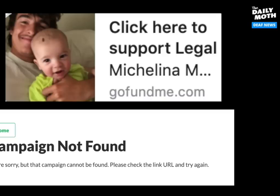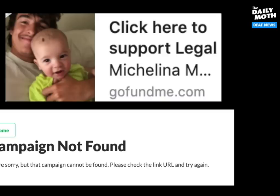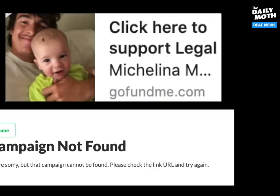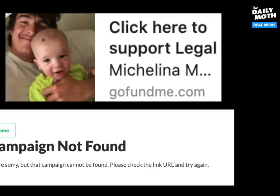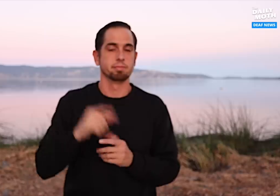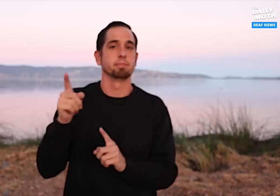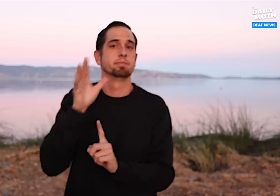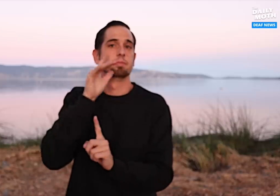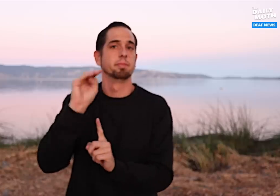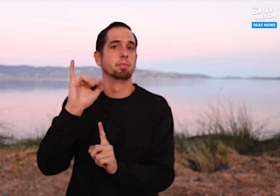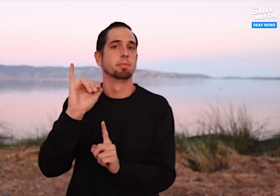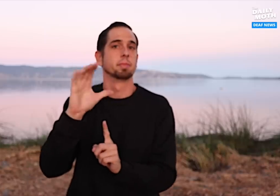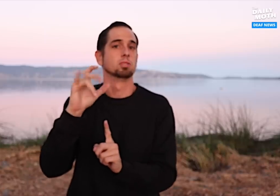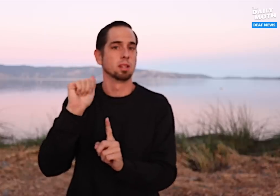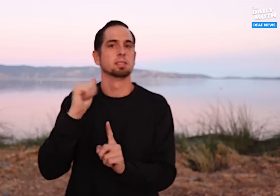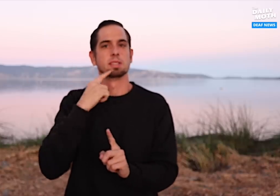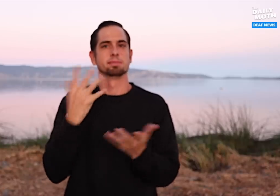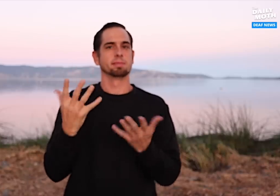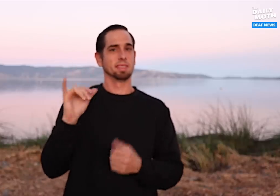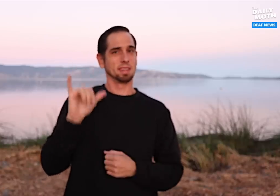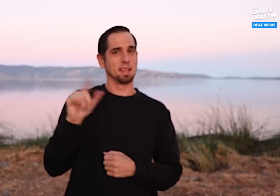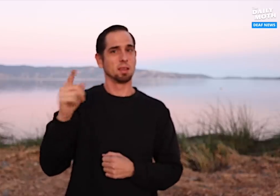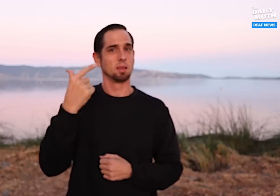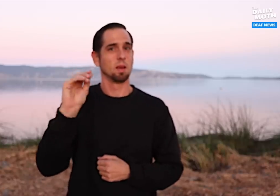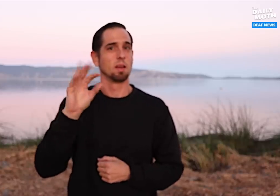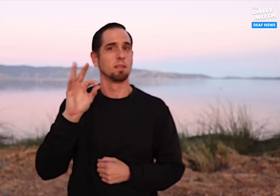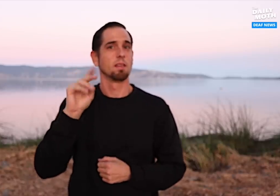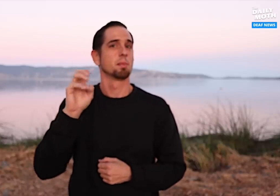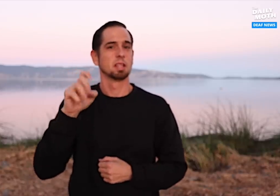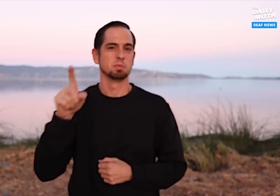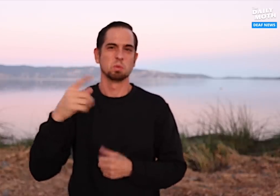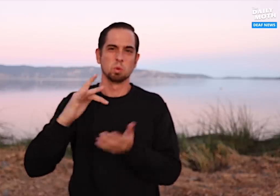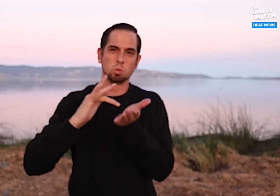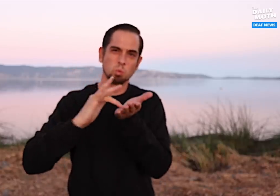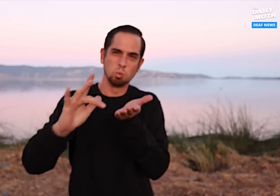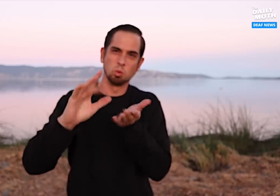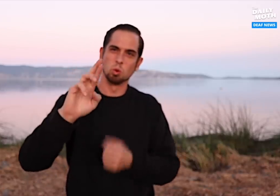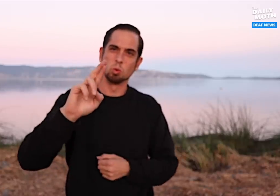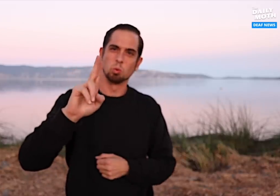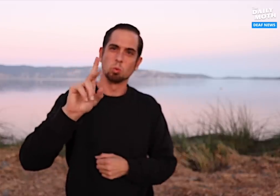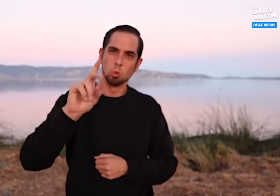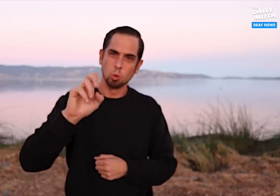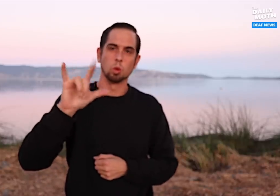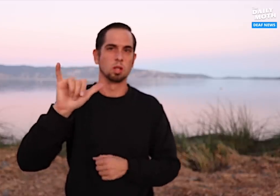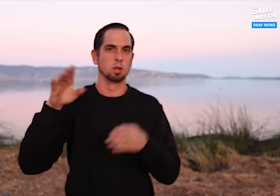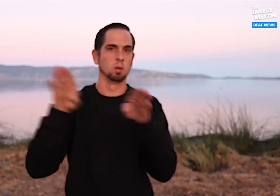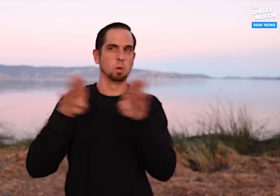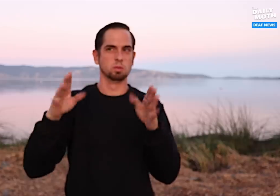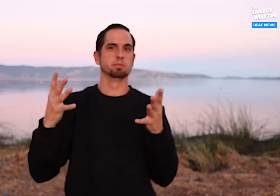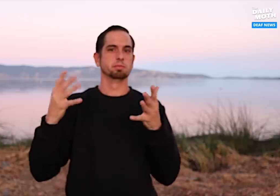Michelina said the GoFundMe was “rudely closed.”